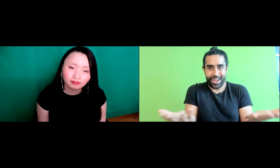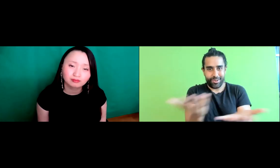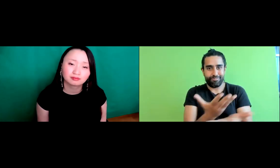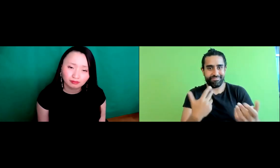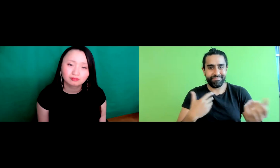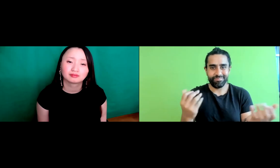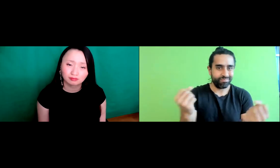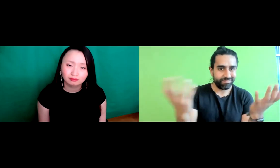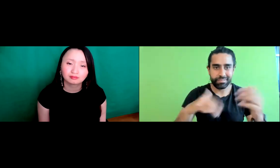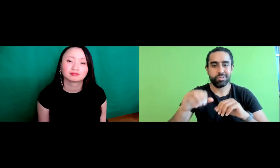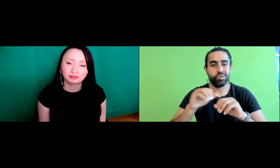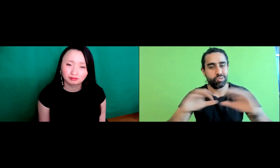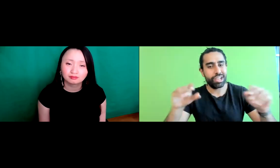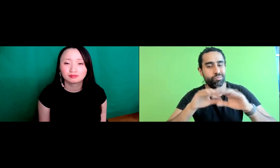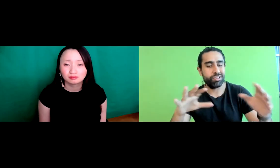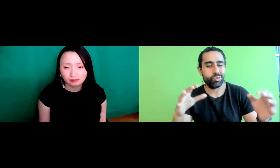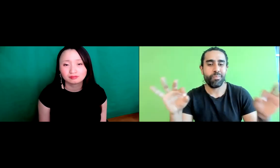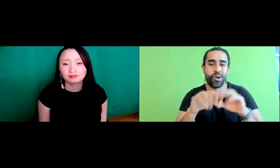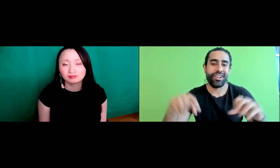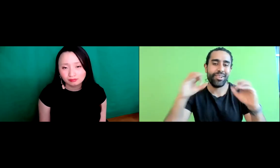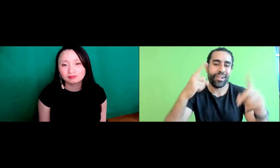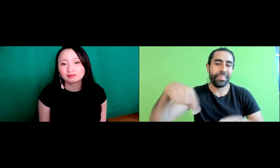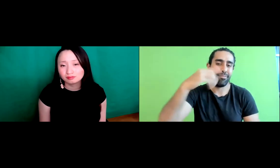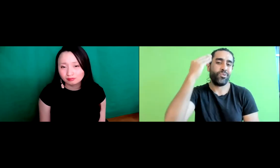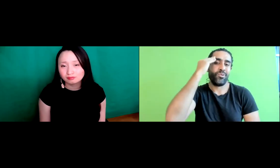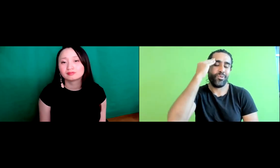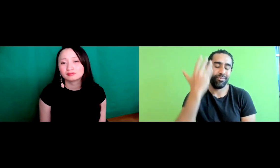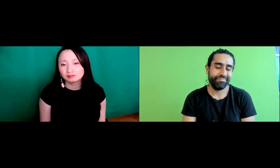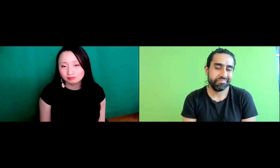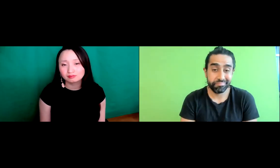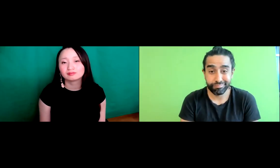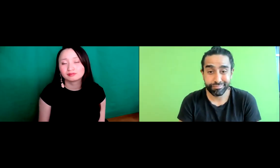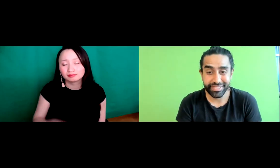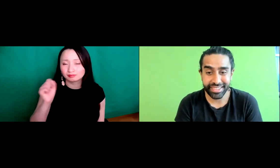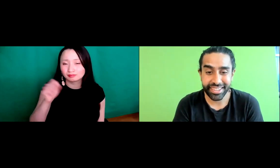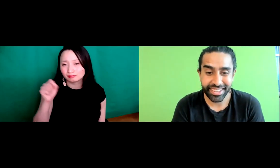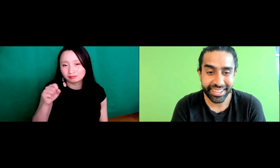we have the power to put out there who we really are, but prior to that it was difficult.